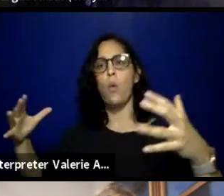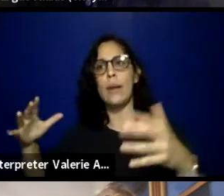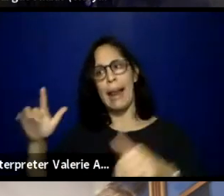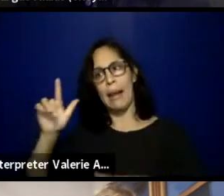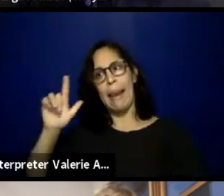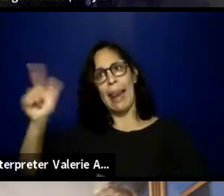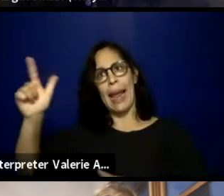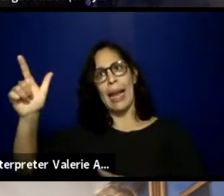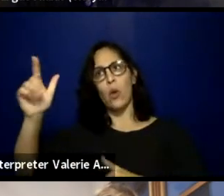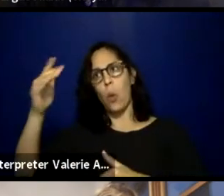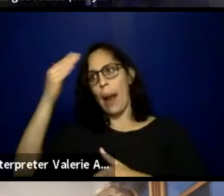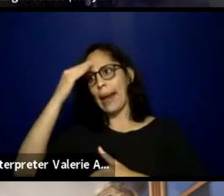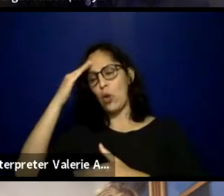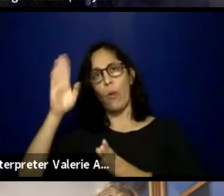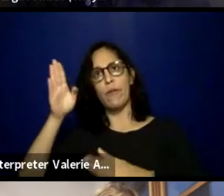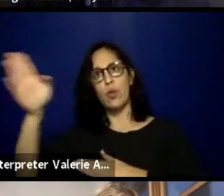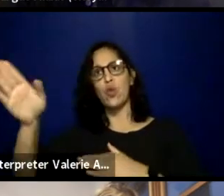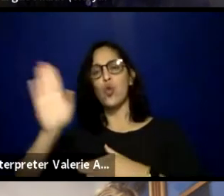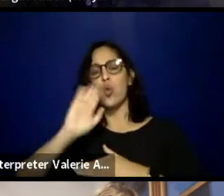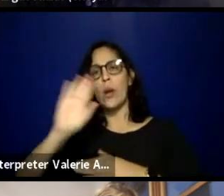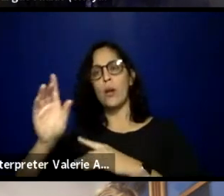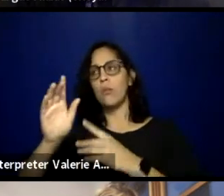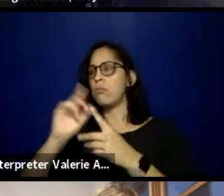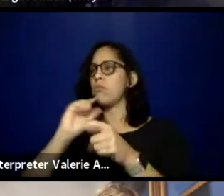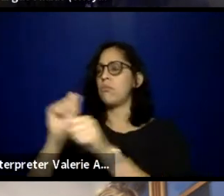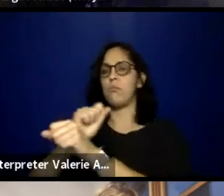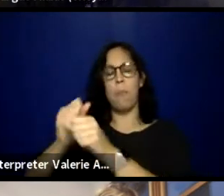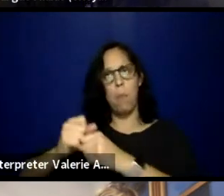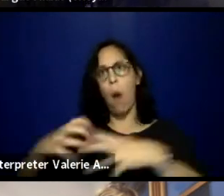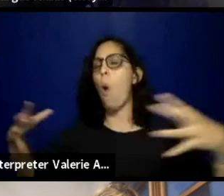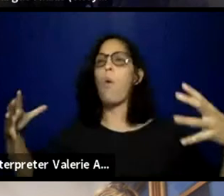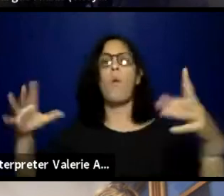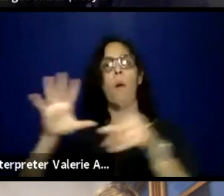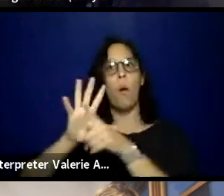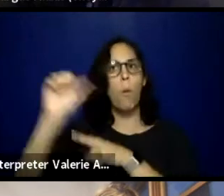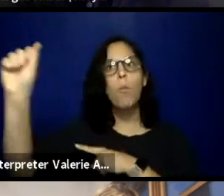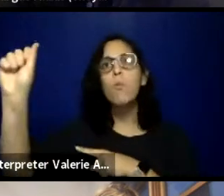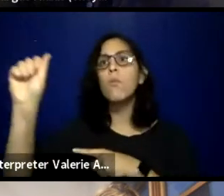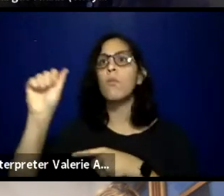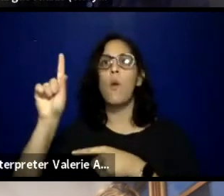for hopefully the next hundred years. So, or until it's no longer needed.